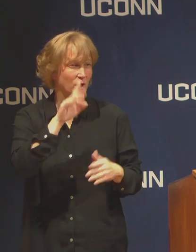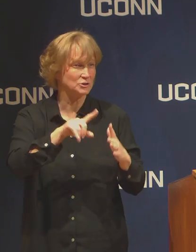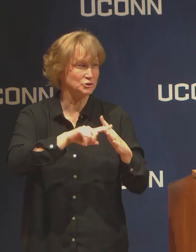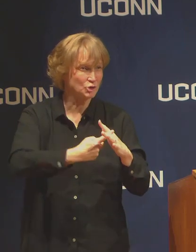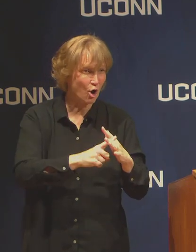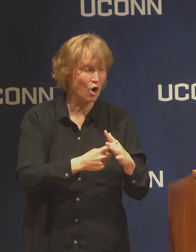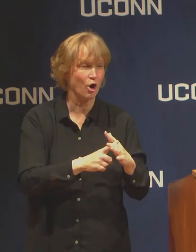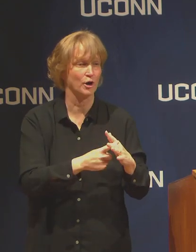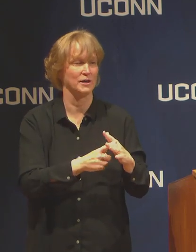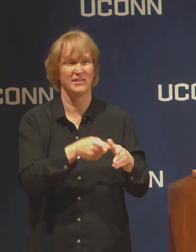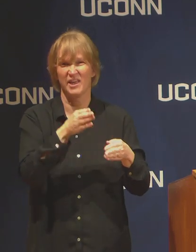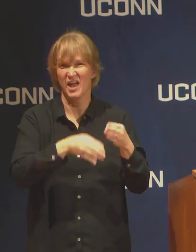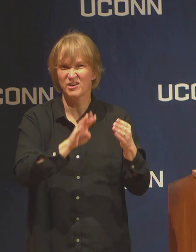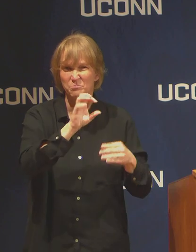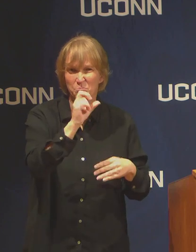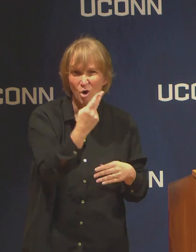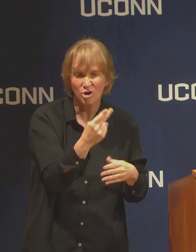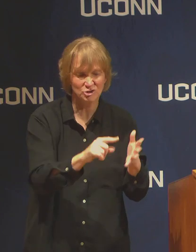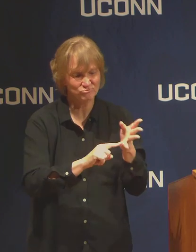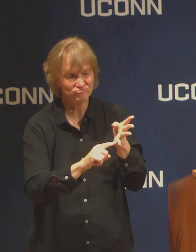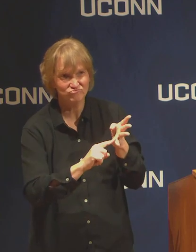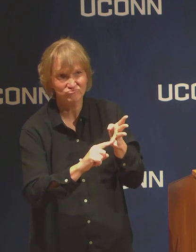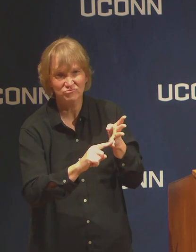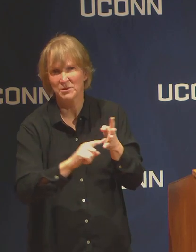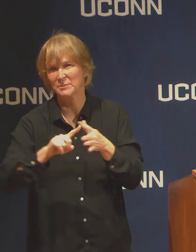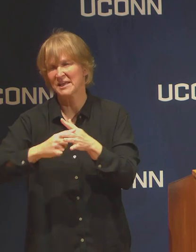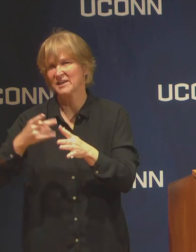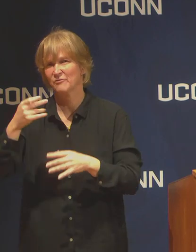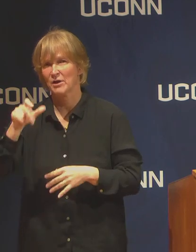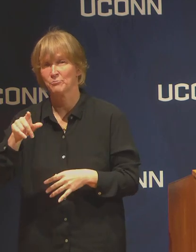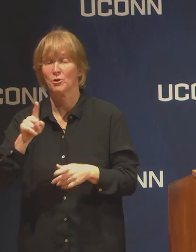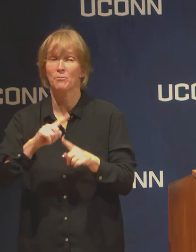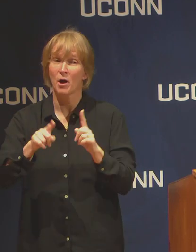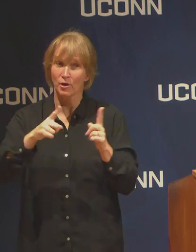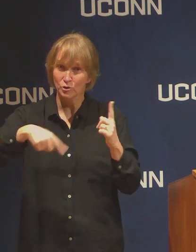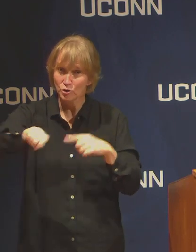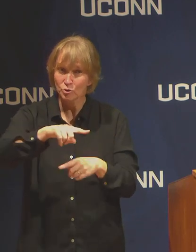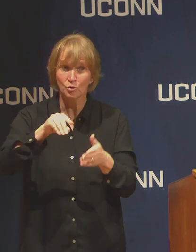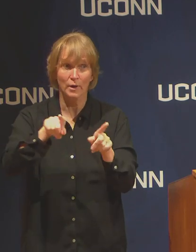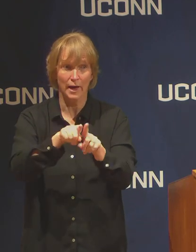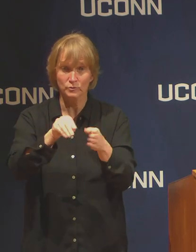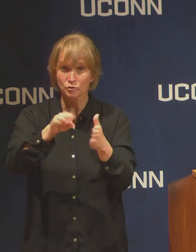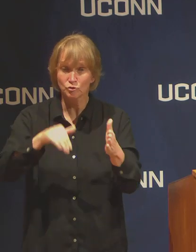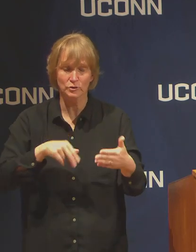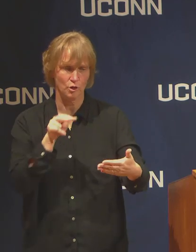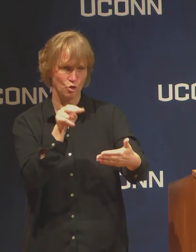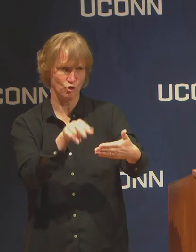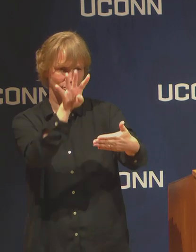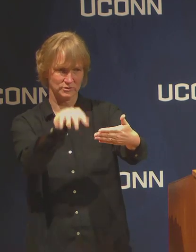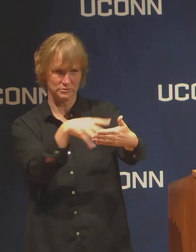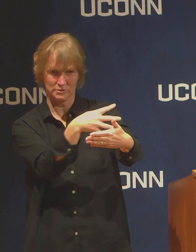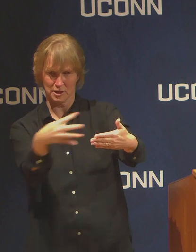but what will be familiar is the ability to select the time. We will give you time to move out